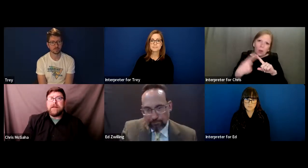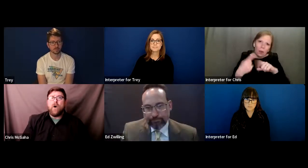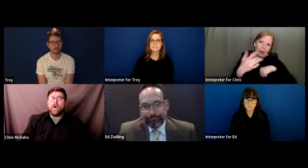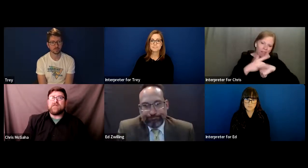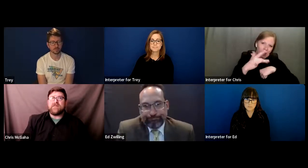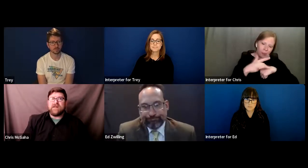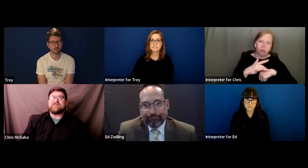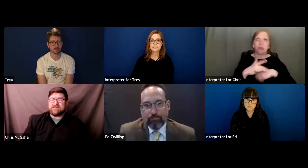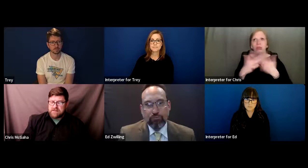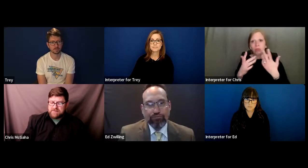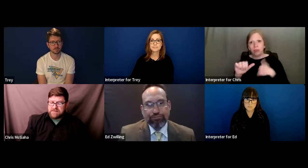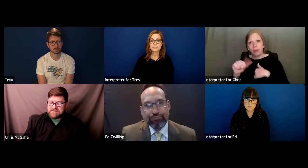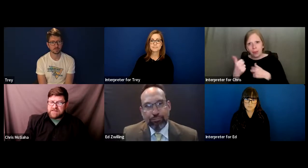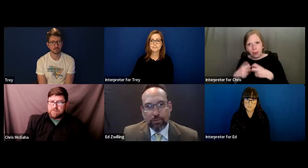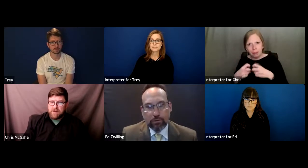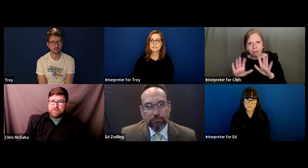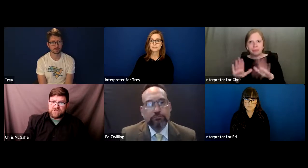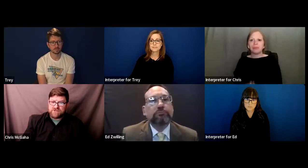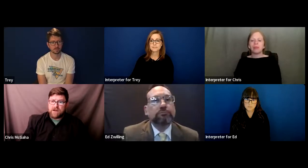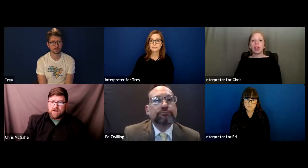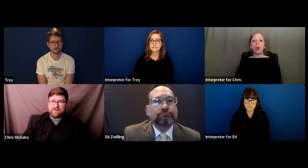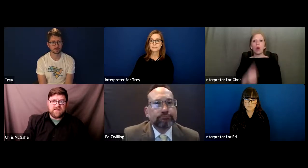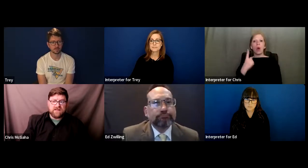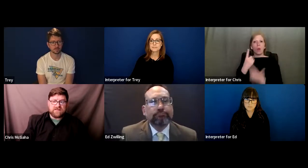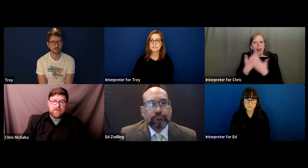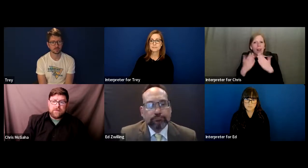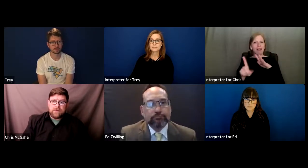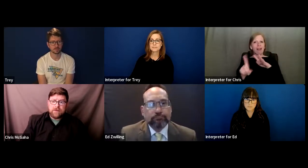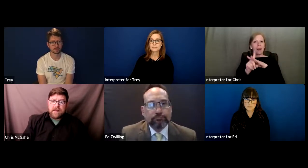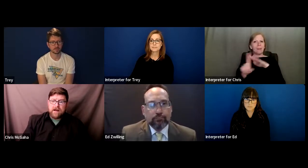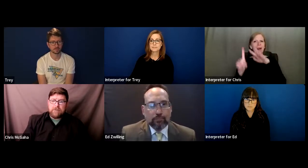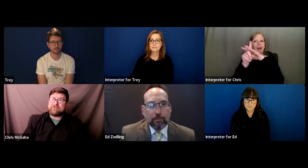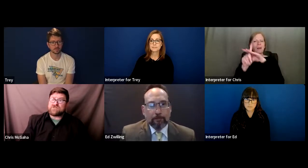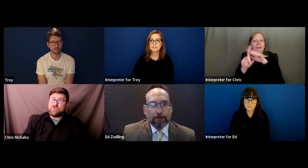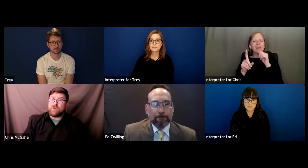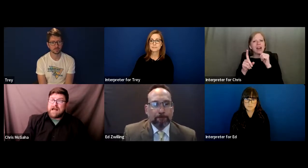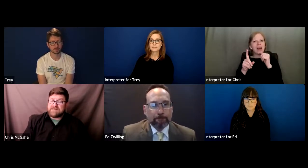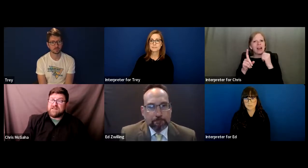One of the things that I think I see come up or two areas is after school activities,